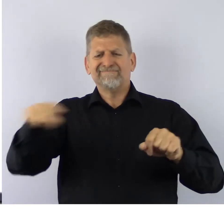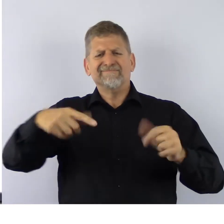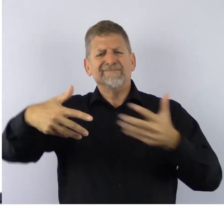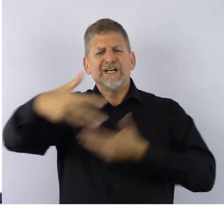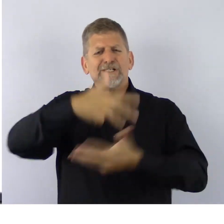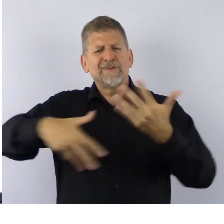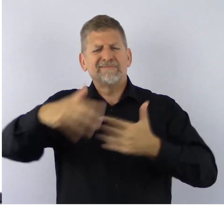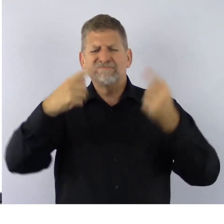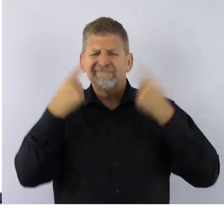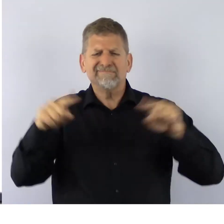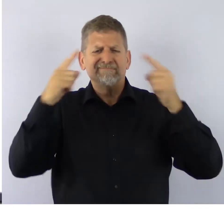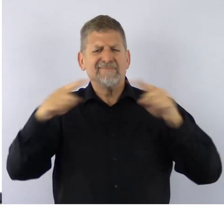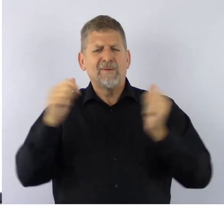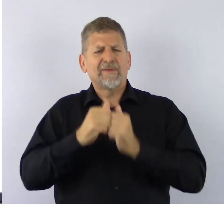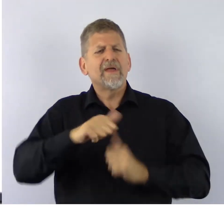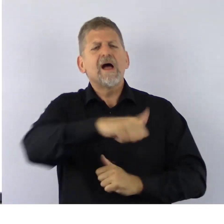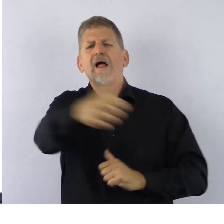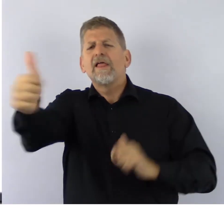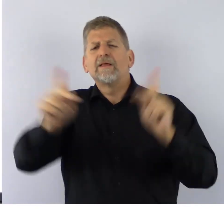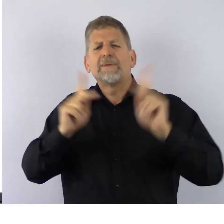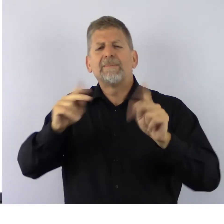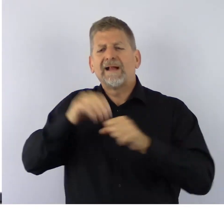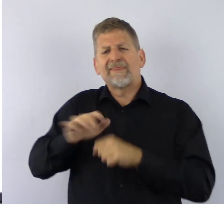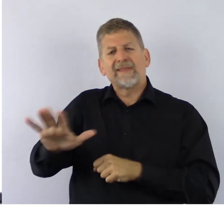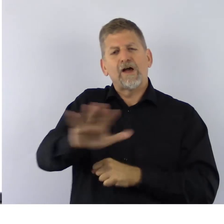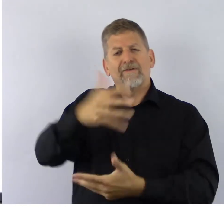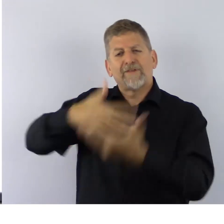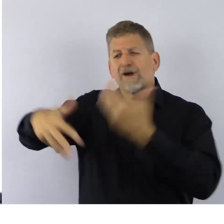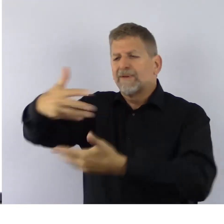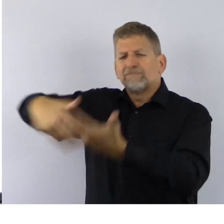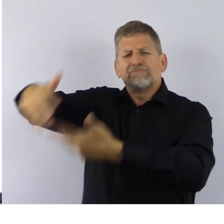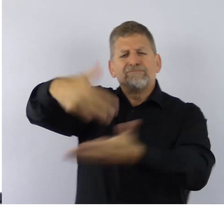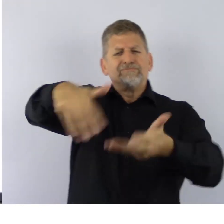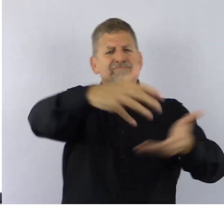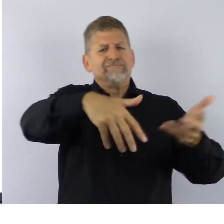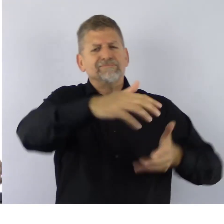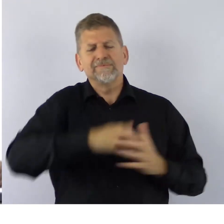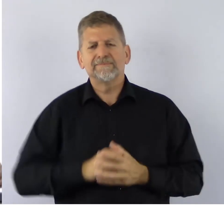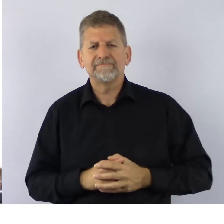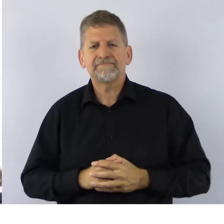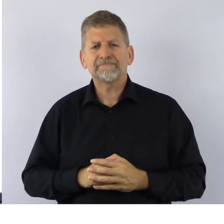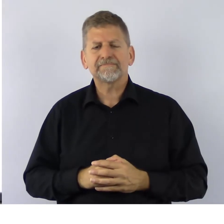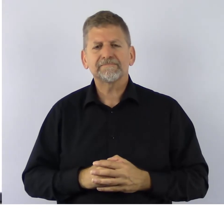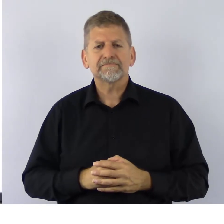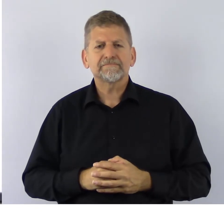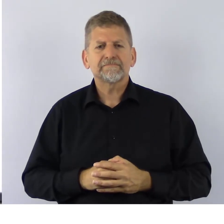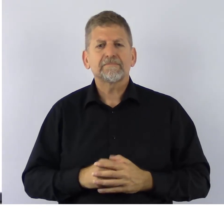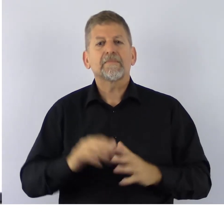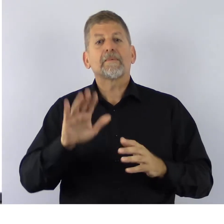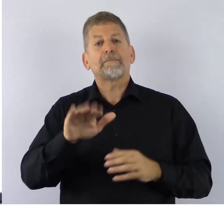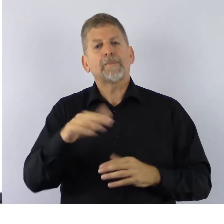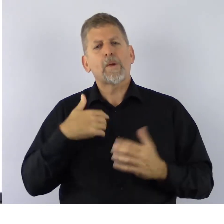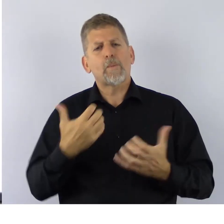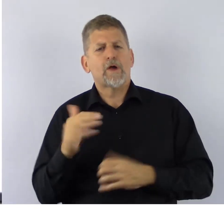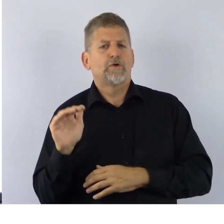with other people and their environment. Finally, I want to remind you